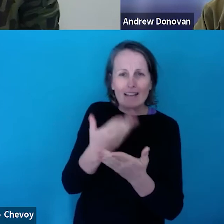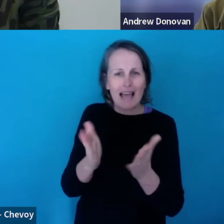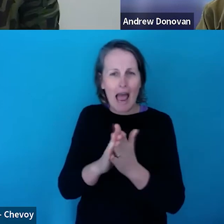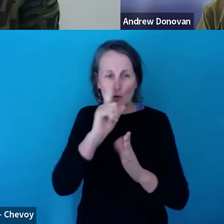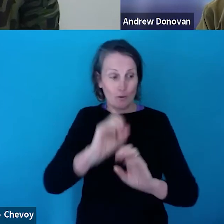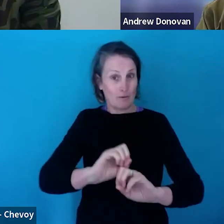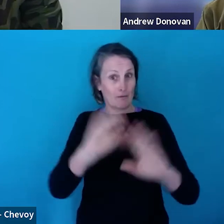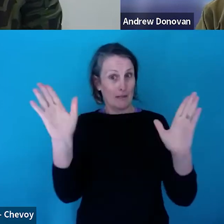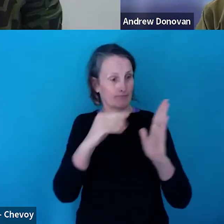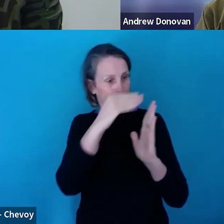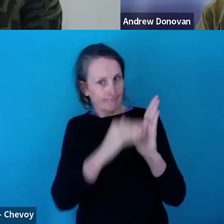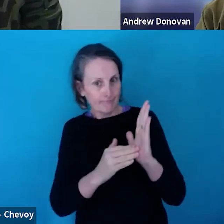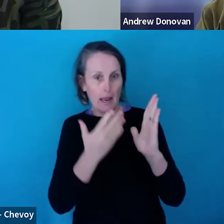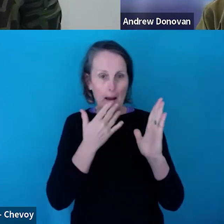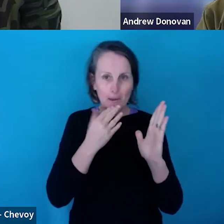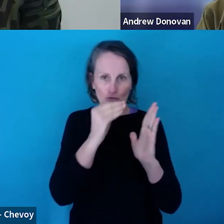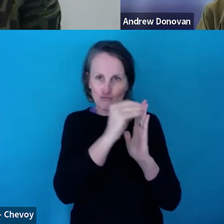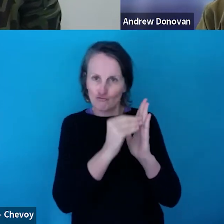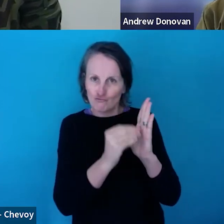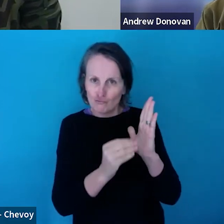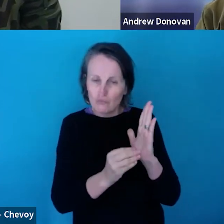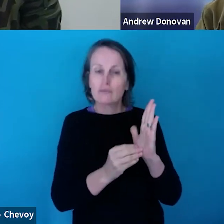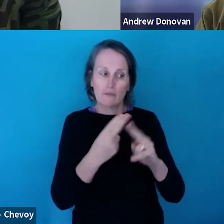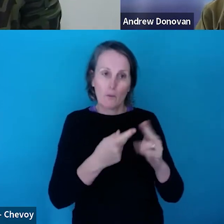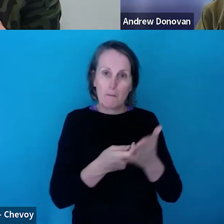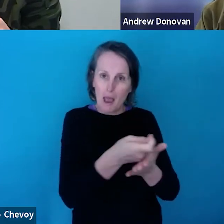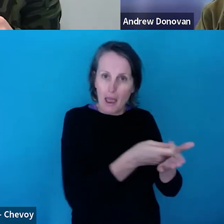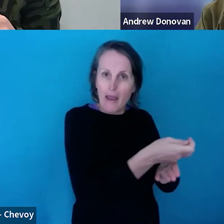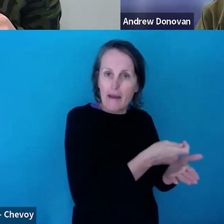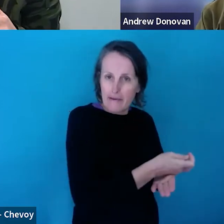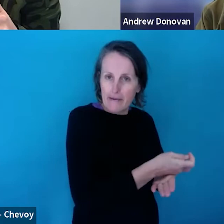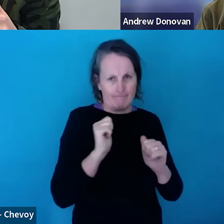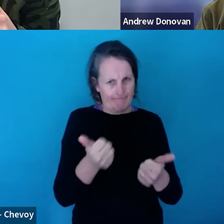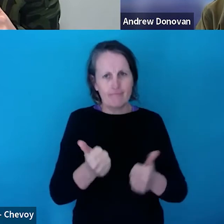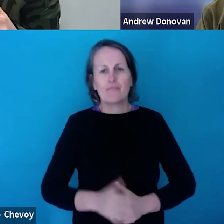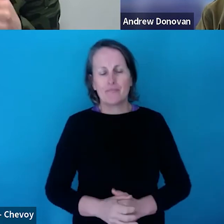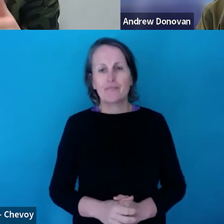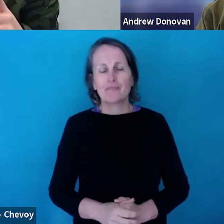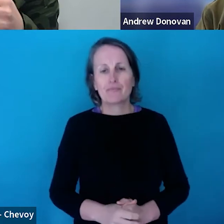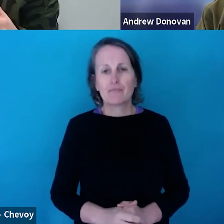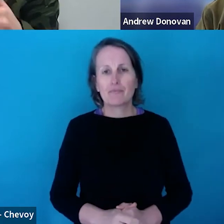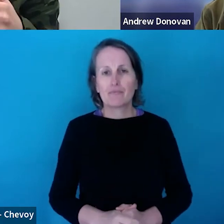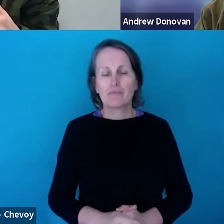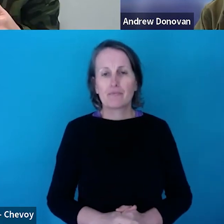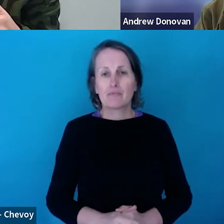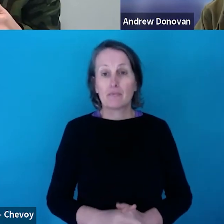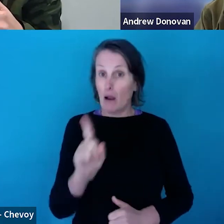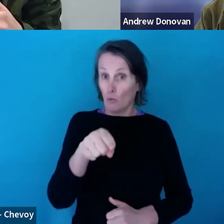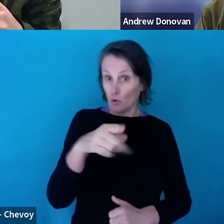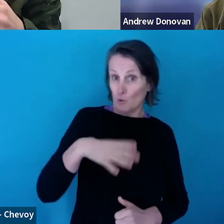your budget and that kind of, you know, asking for what you need.